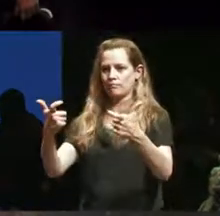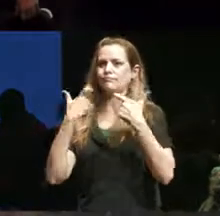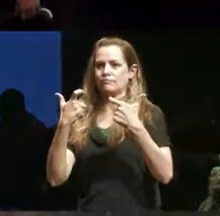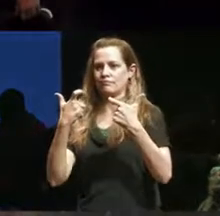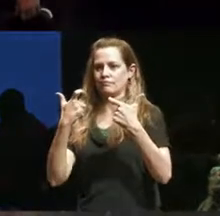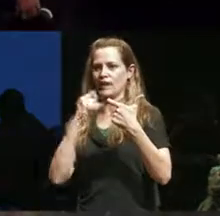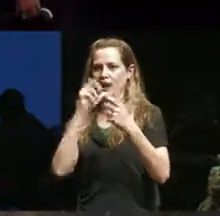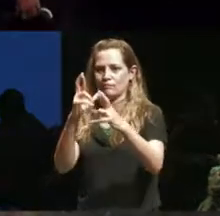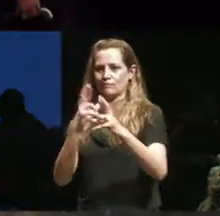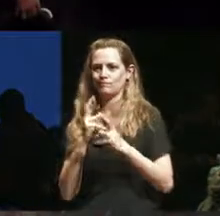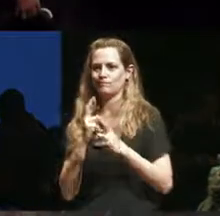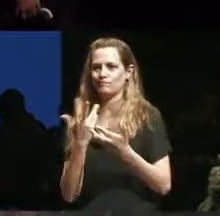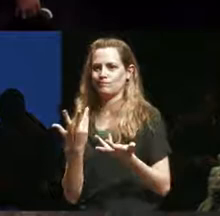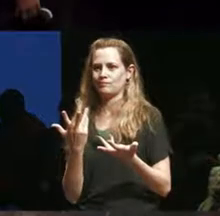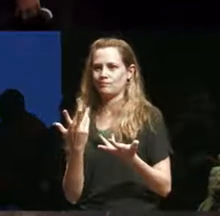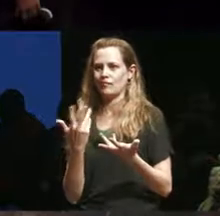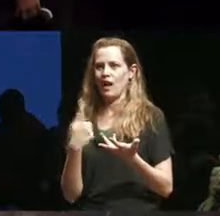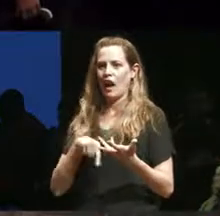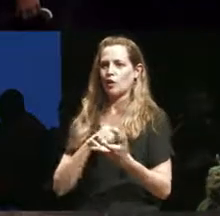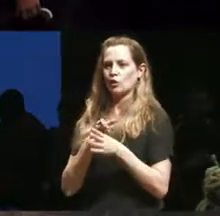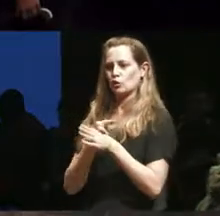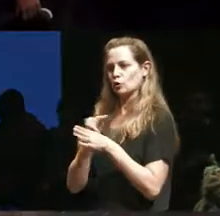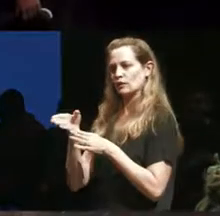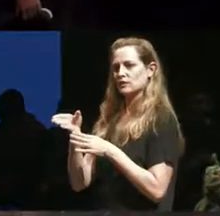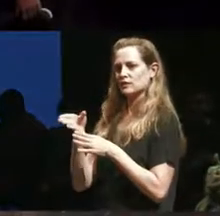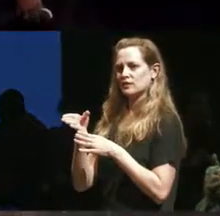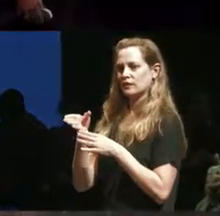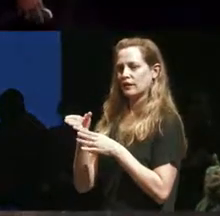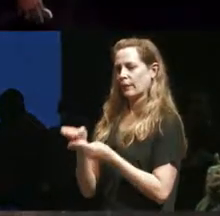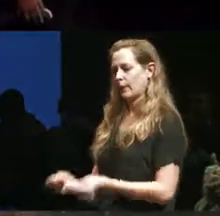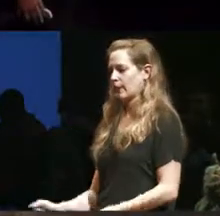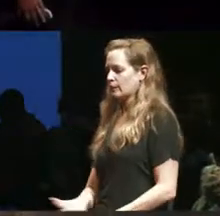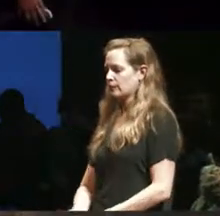respected and having our careers exalted the way their careers might be